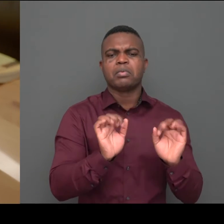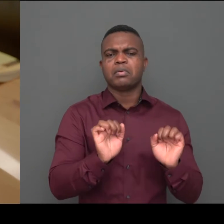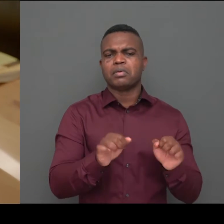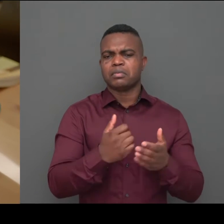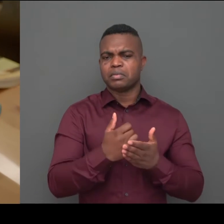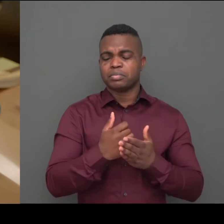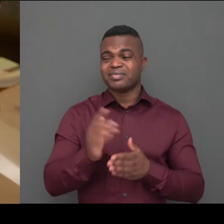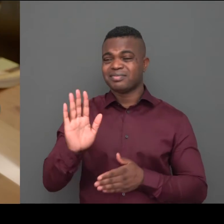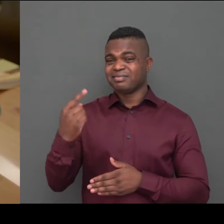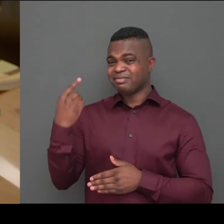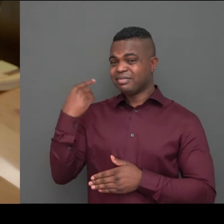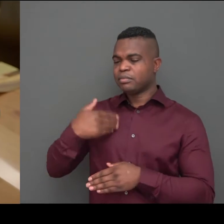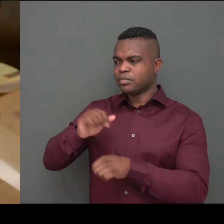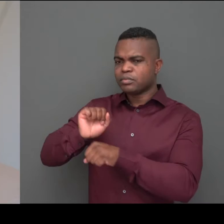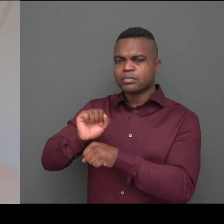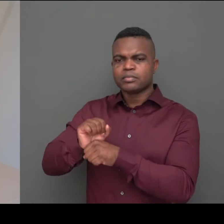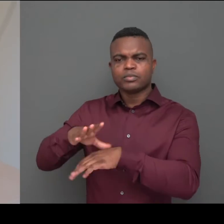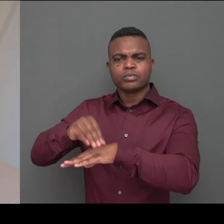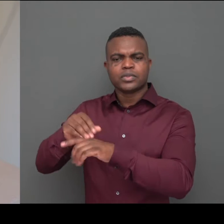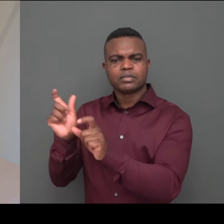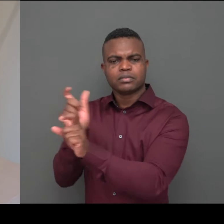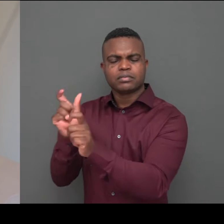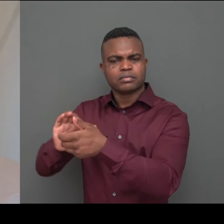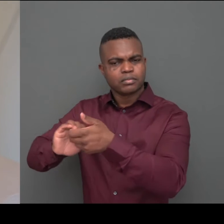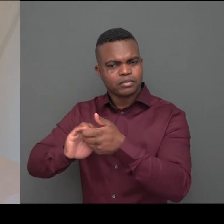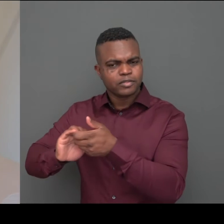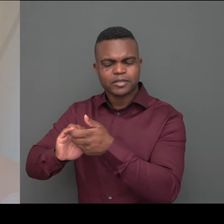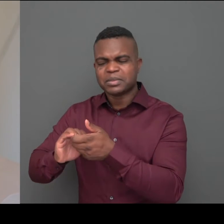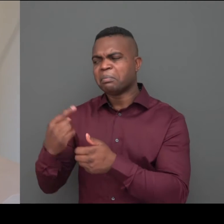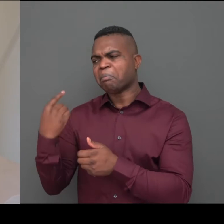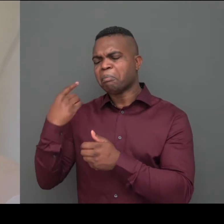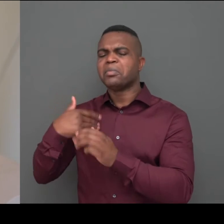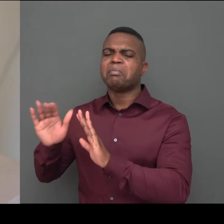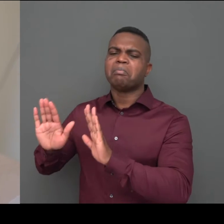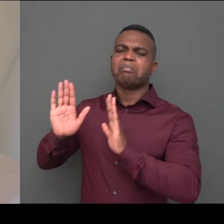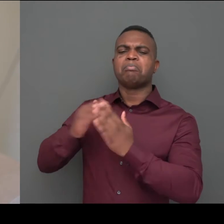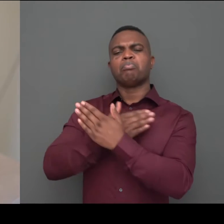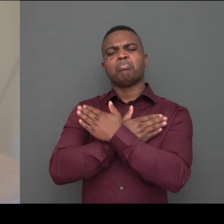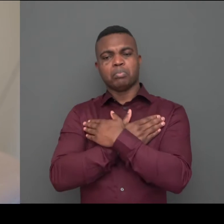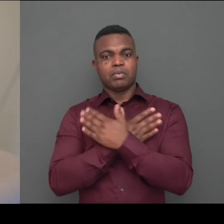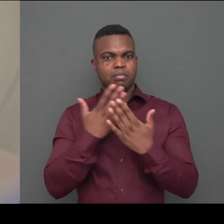I used to work at the Swedish Dyslexia Association, but I've retired recently. However, I am still active.